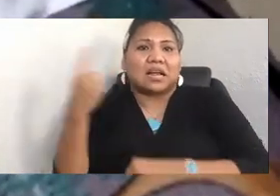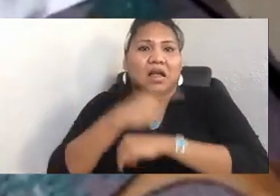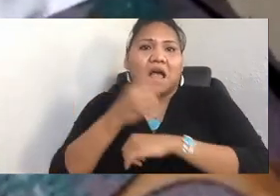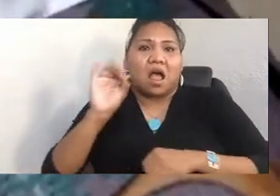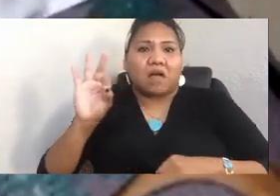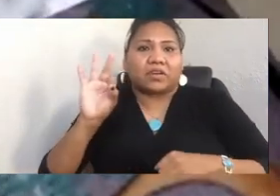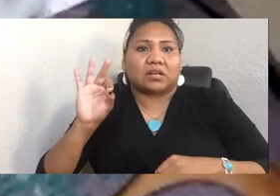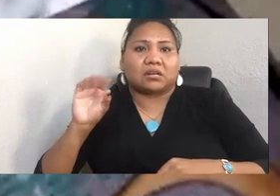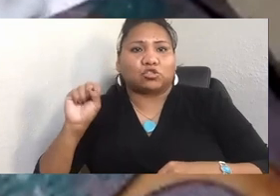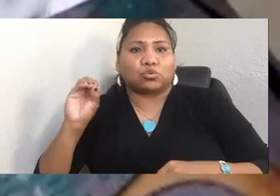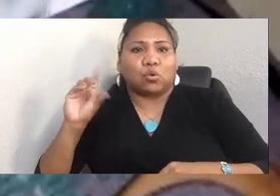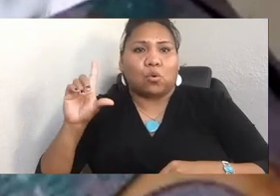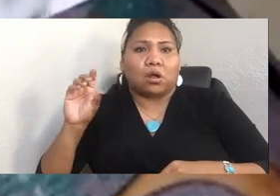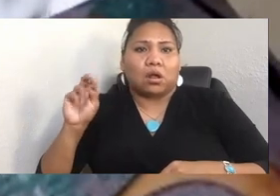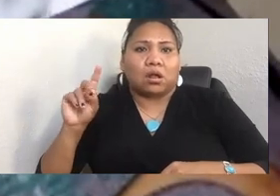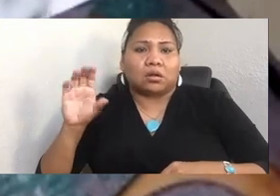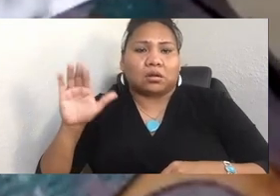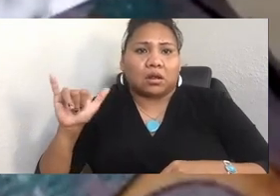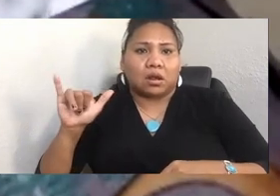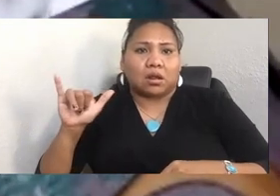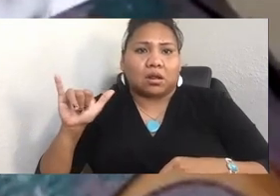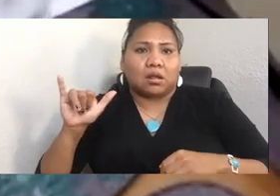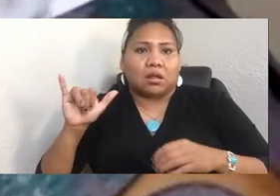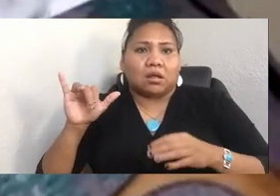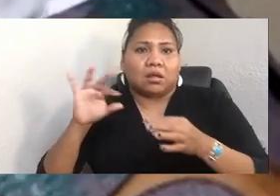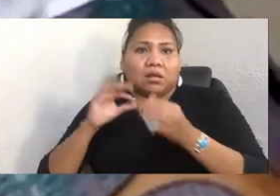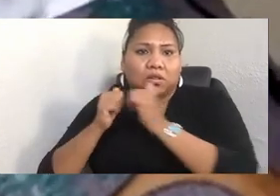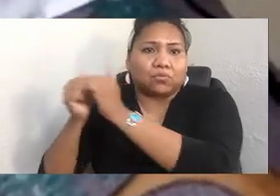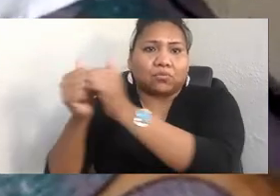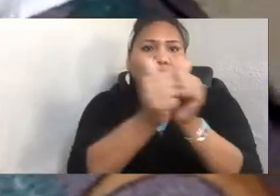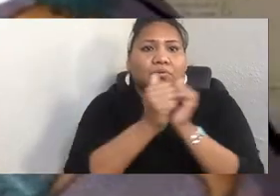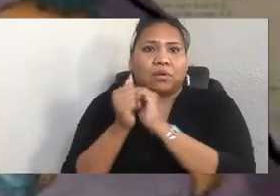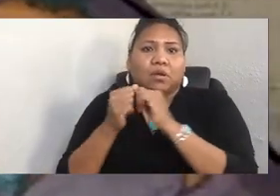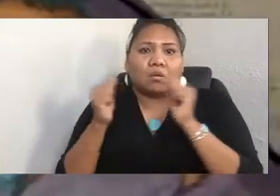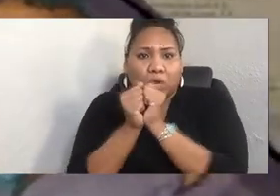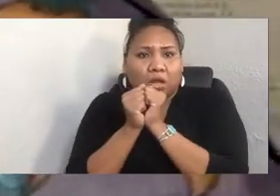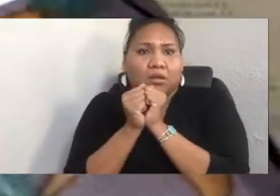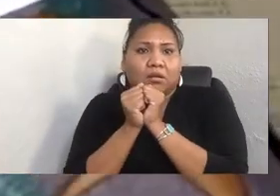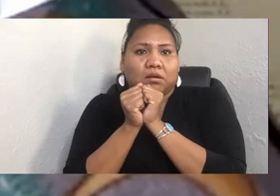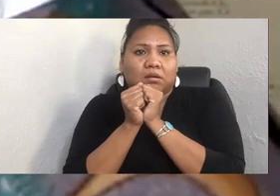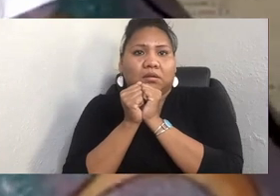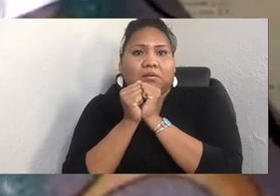And that was in Berkeley and a coalition of Native people and allies coming together.